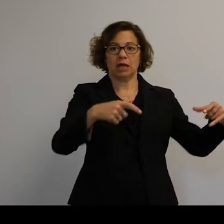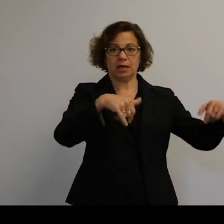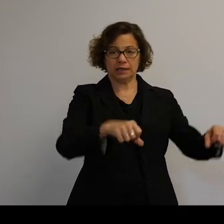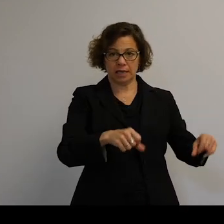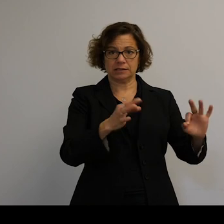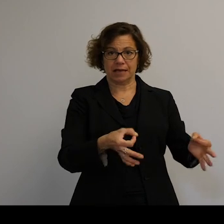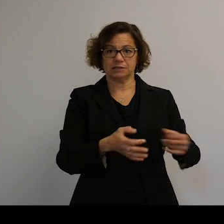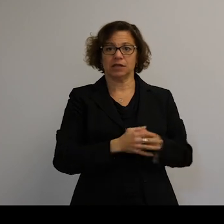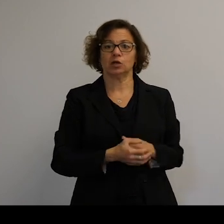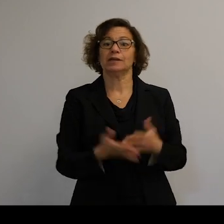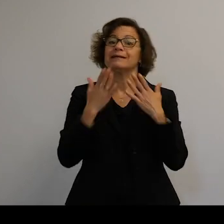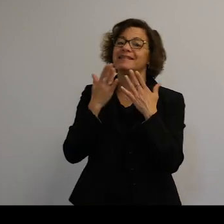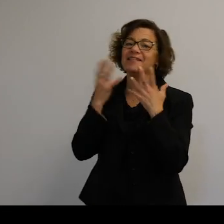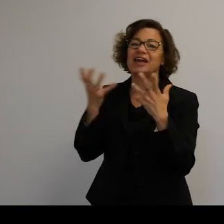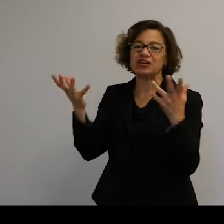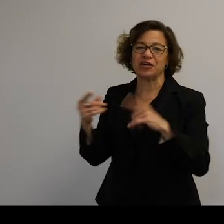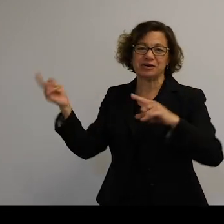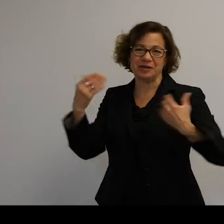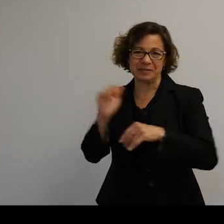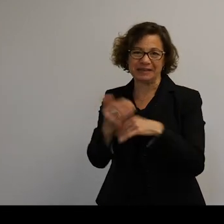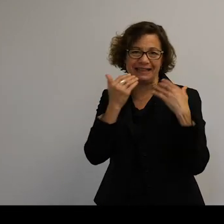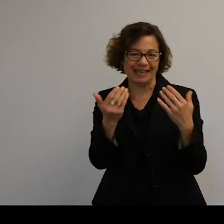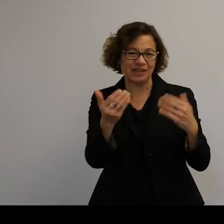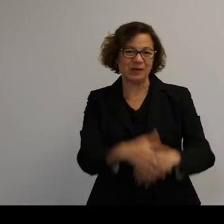Thank you, everyone, for coming out tonight. Thank you.